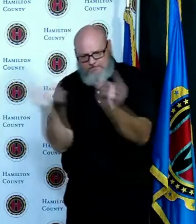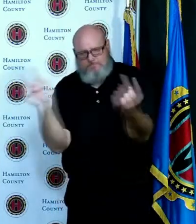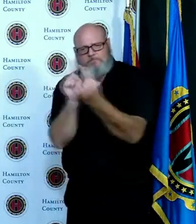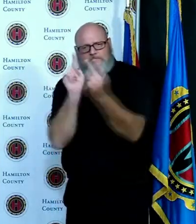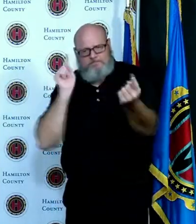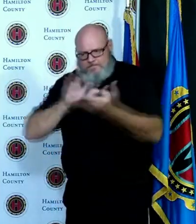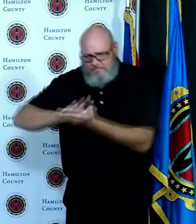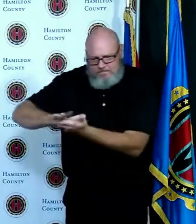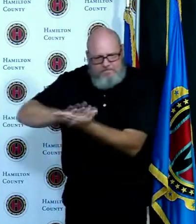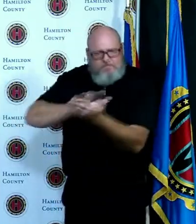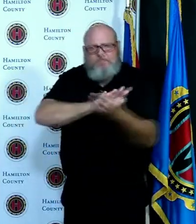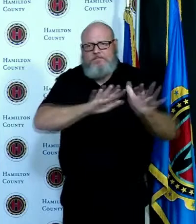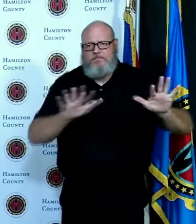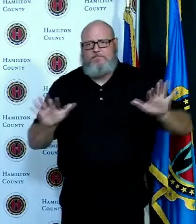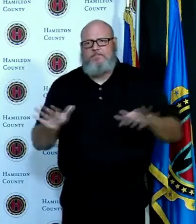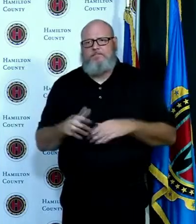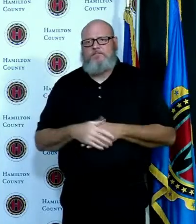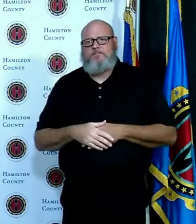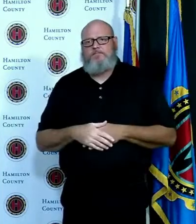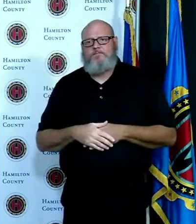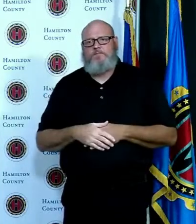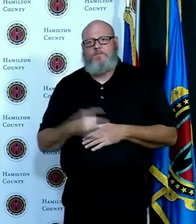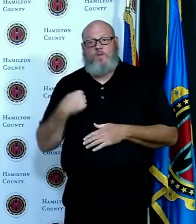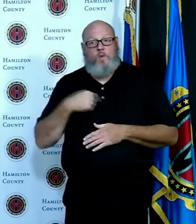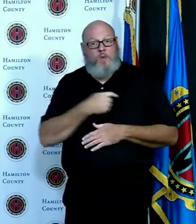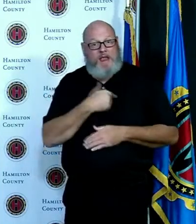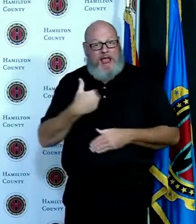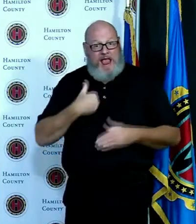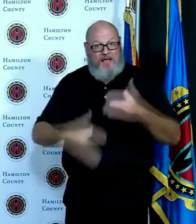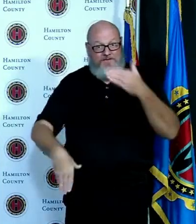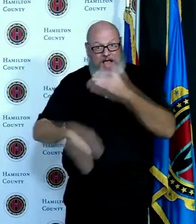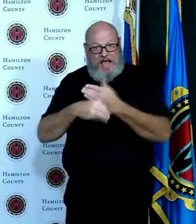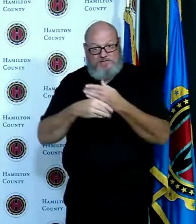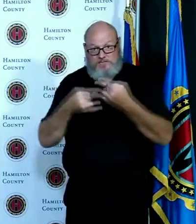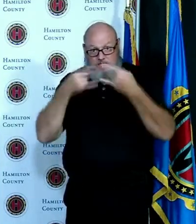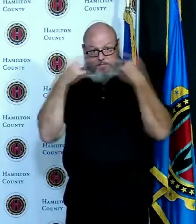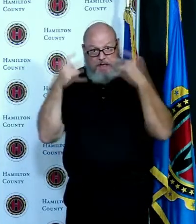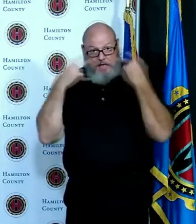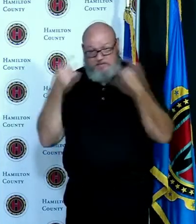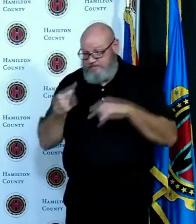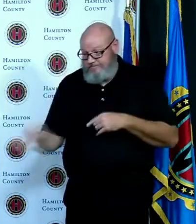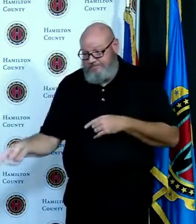supply of disposable masks both here and at the polling places to offer voters who may forget